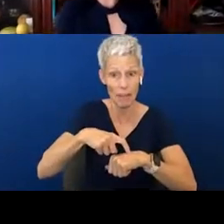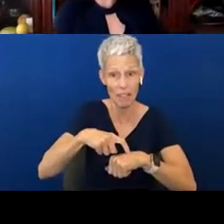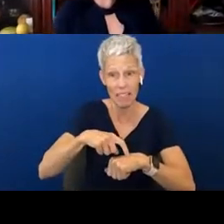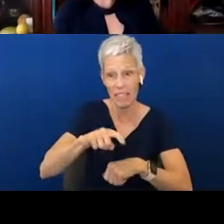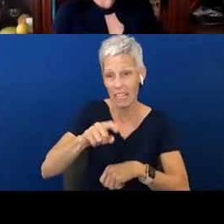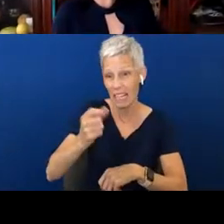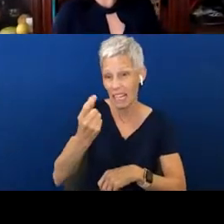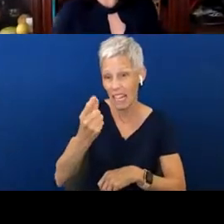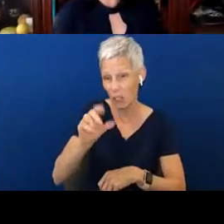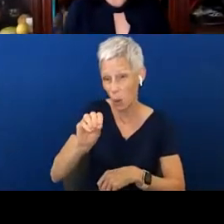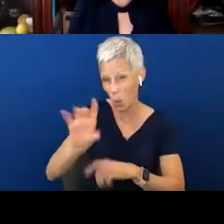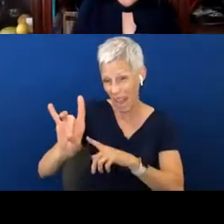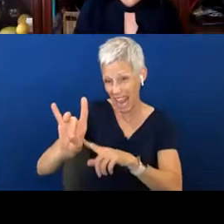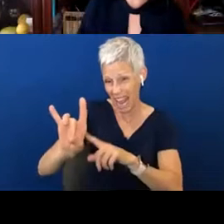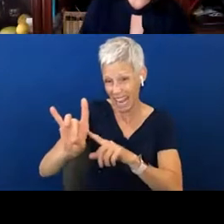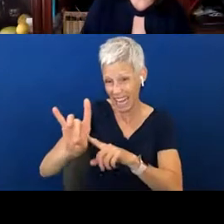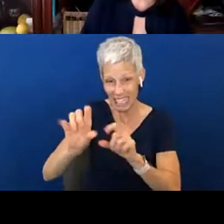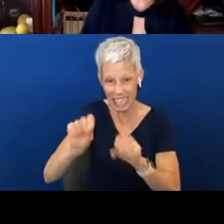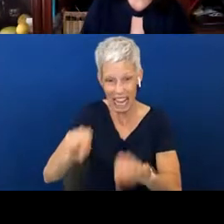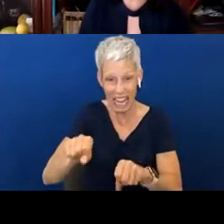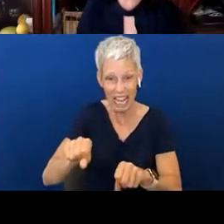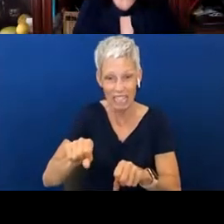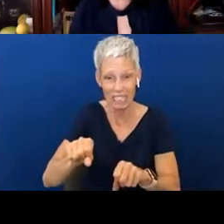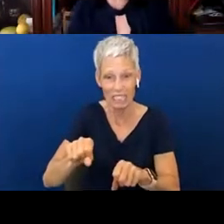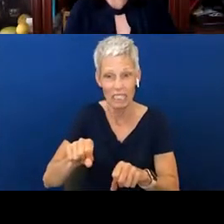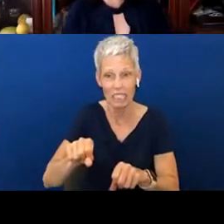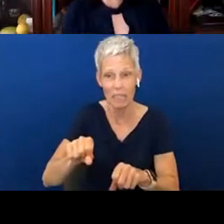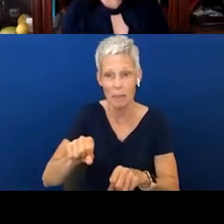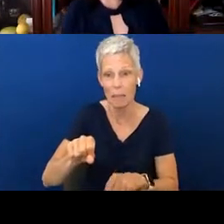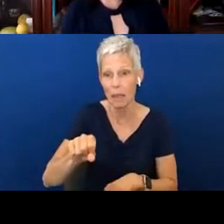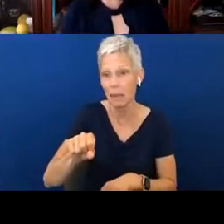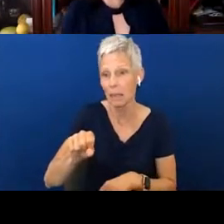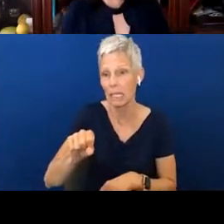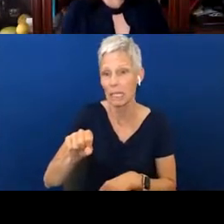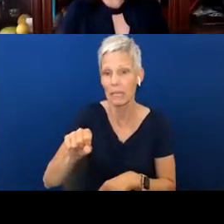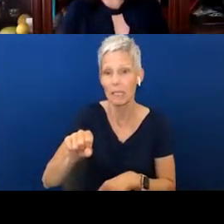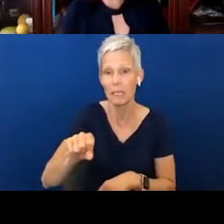if we can keep track of that, that might be 10 on your clock. It might be five on your clock,